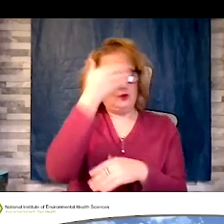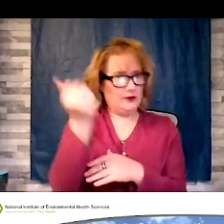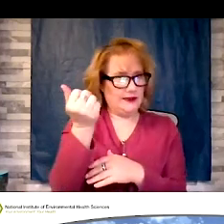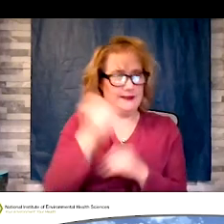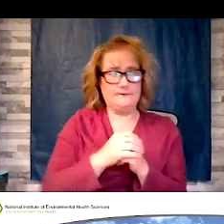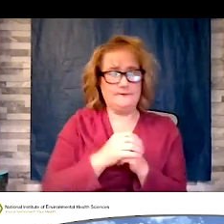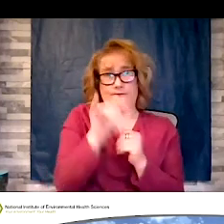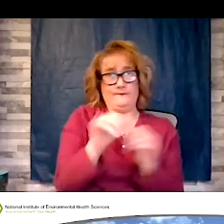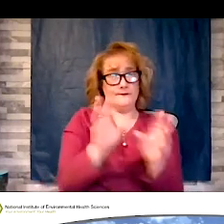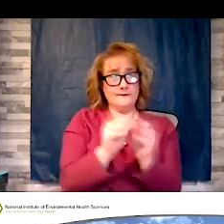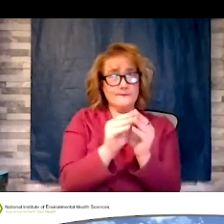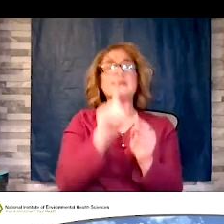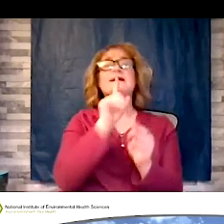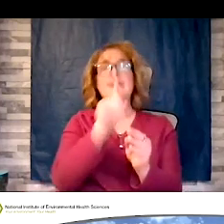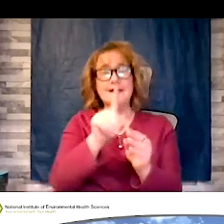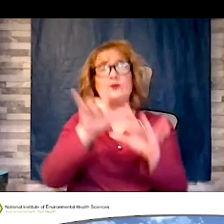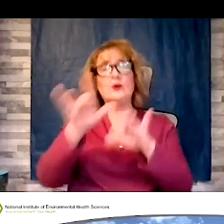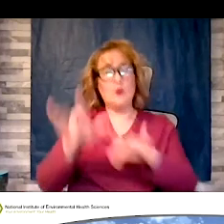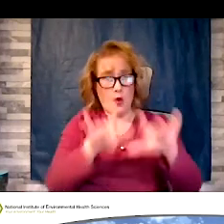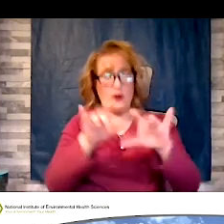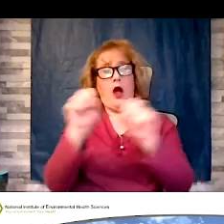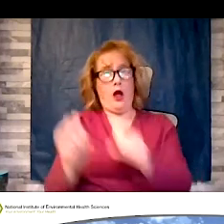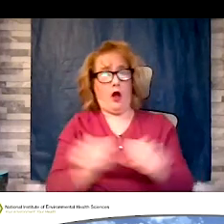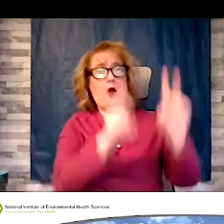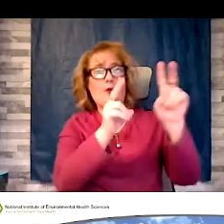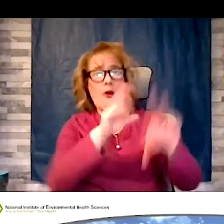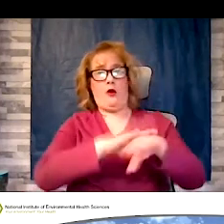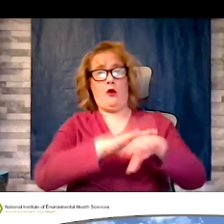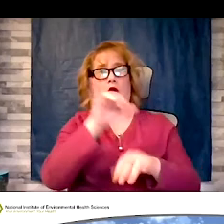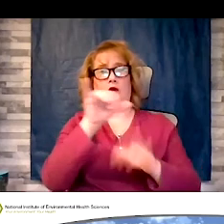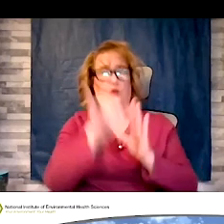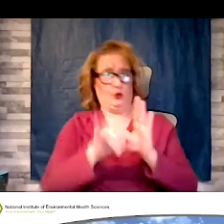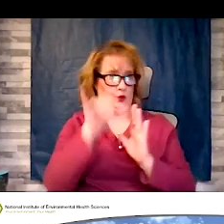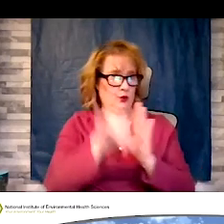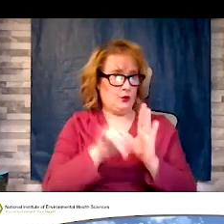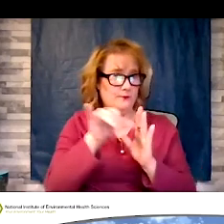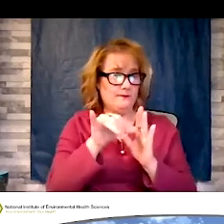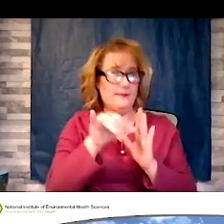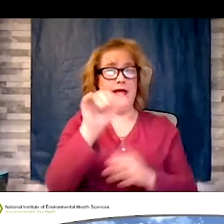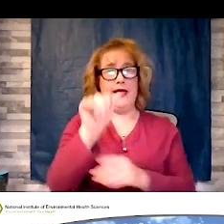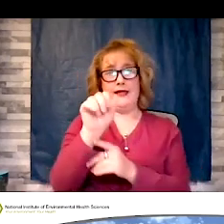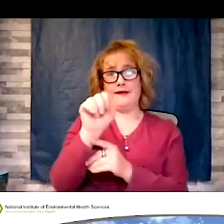and uploaded to YouTube. American sign language and closed captioning services are